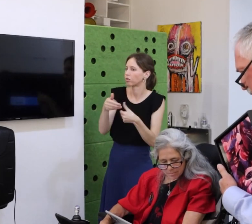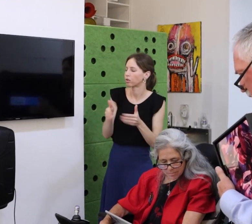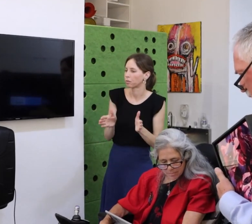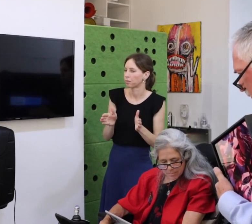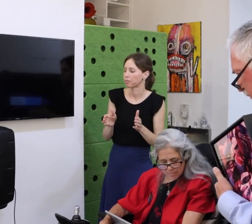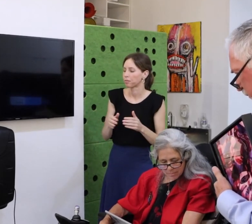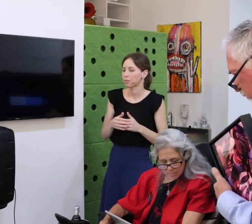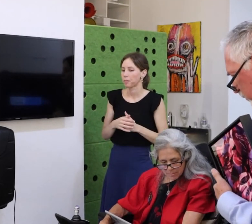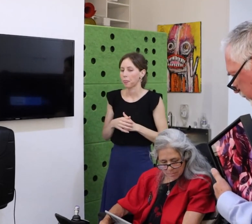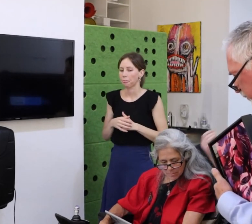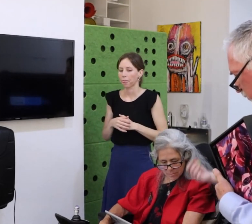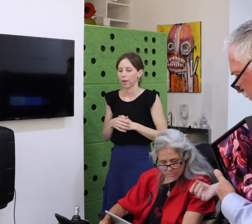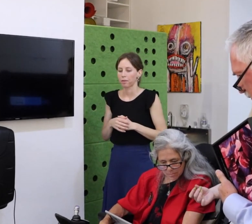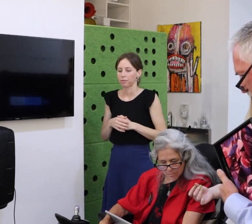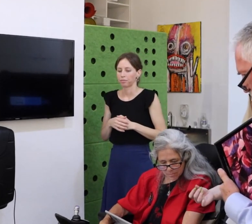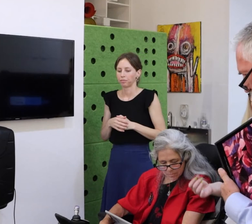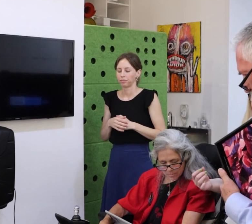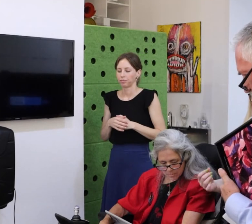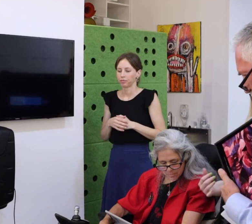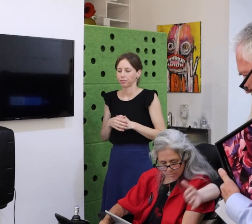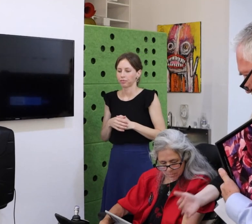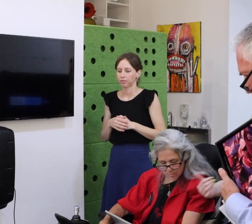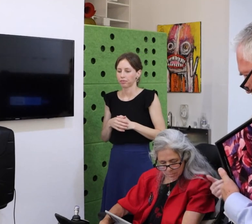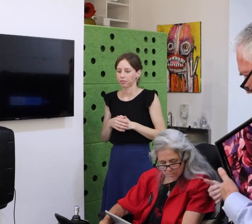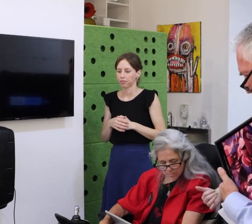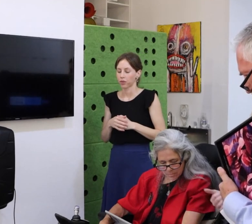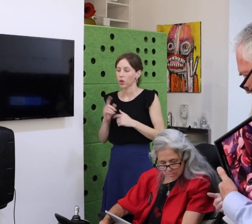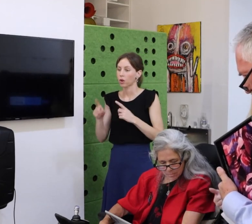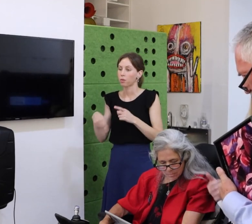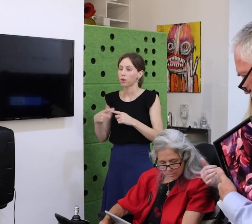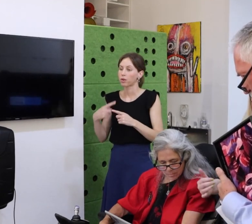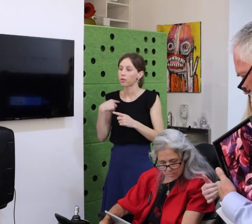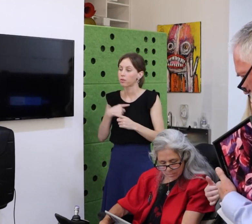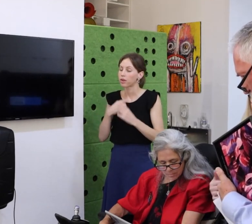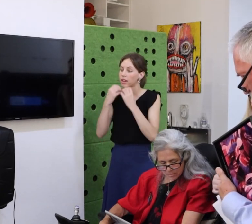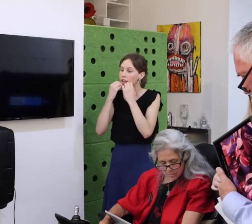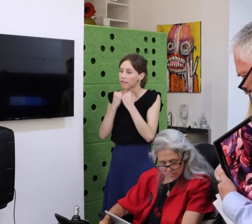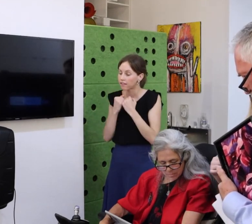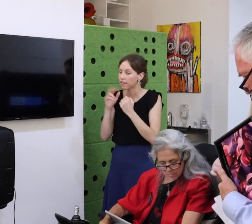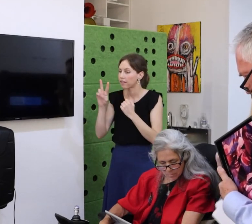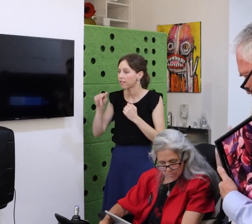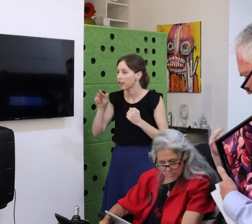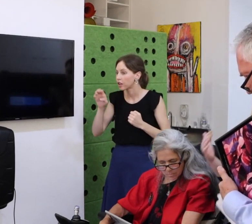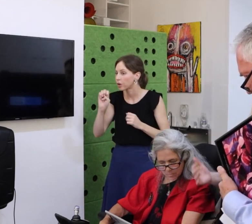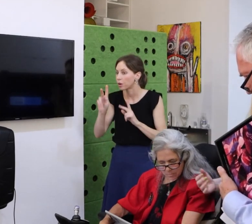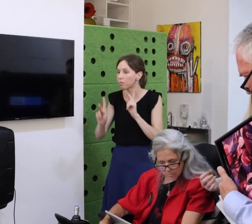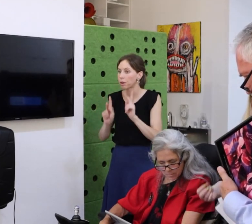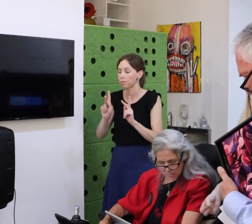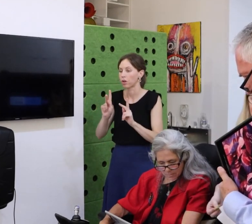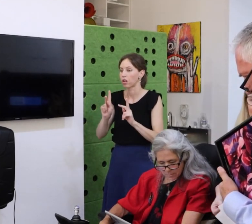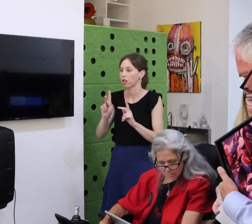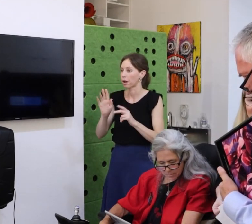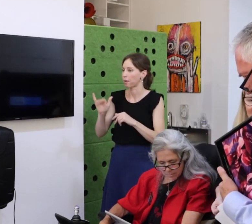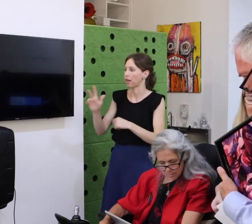because what if it gets worse. I think my IQ has dropped significantly.